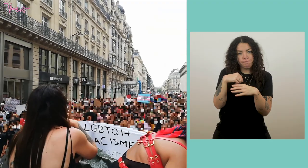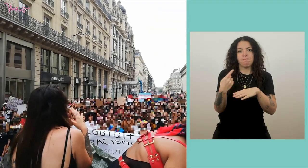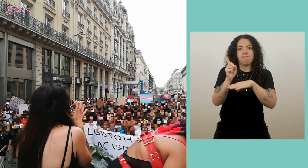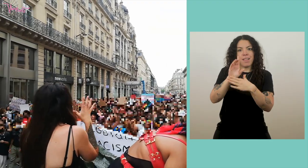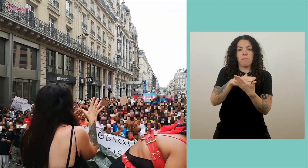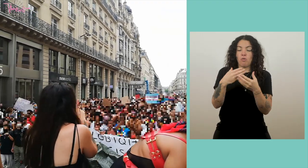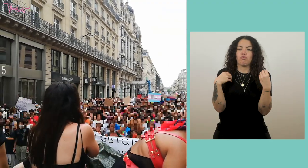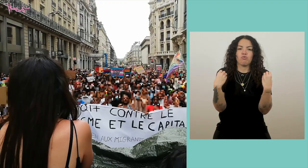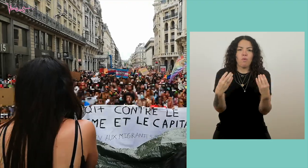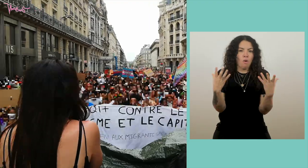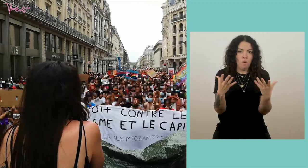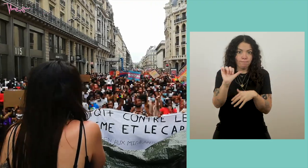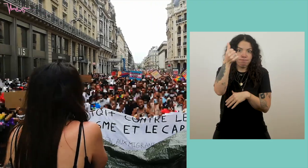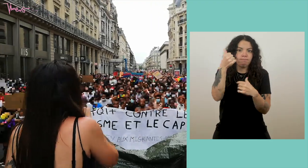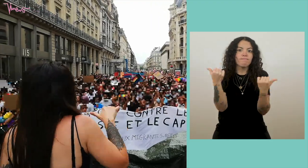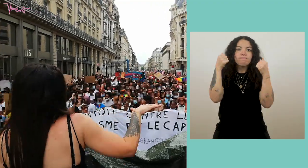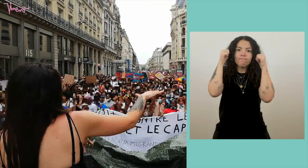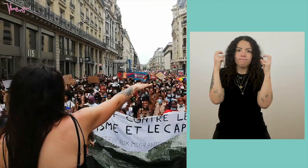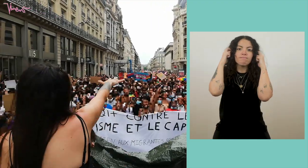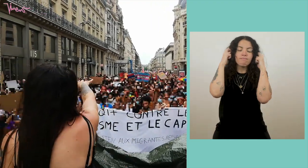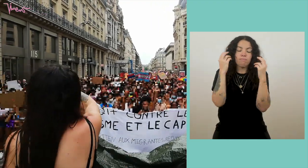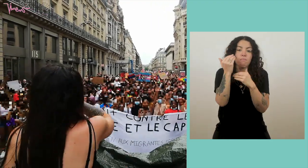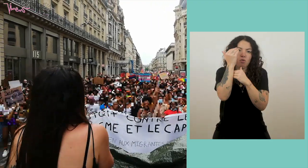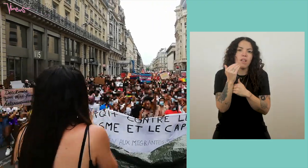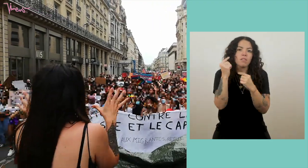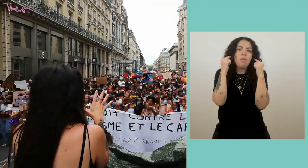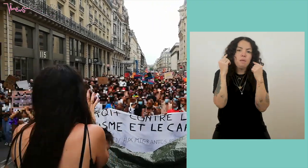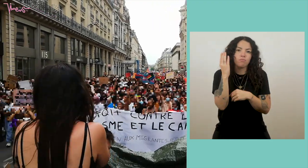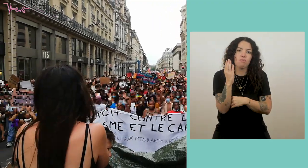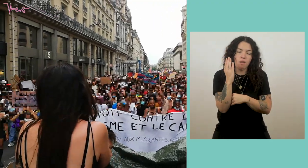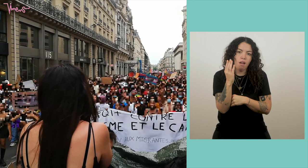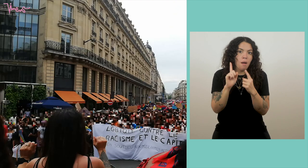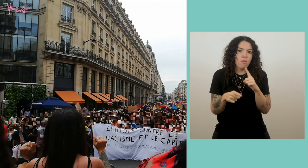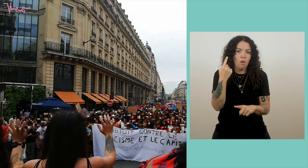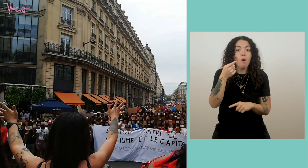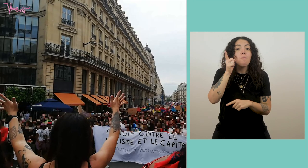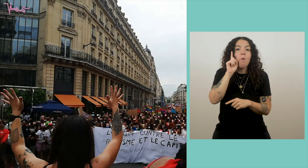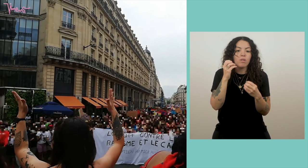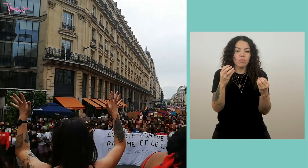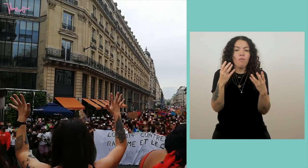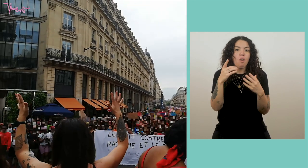because I already want to protect my ears. That's important. And because usually the sound is way too loud.